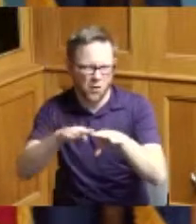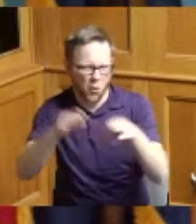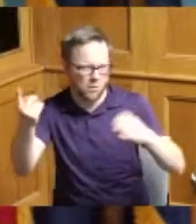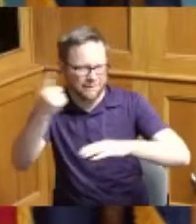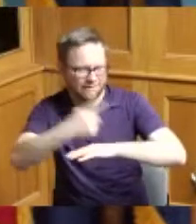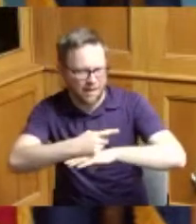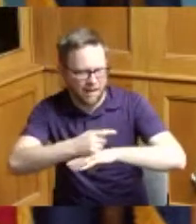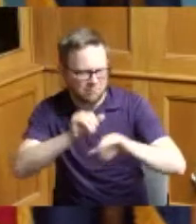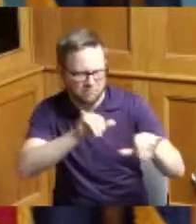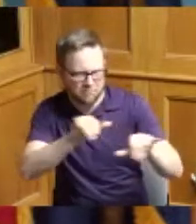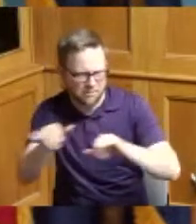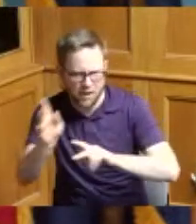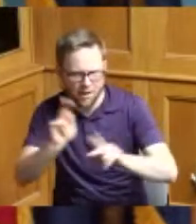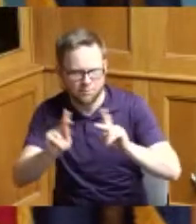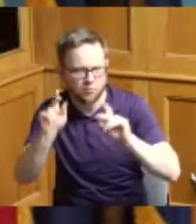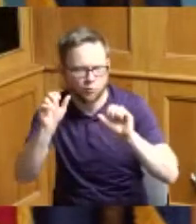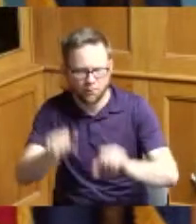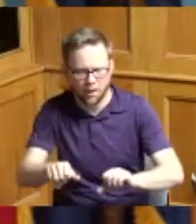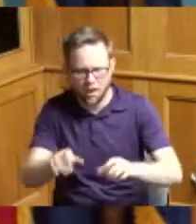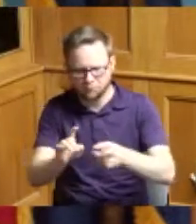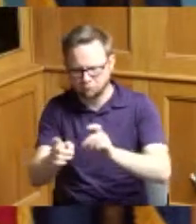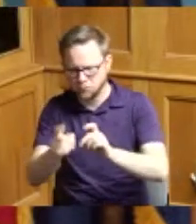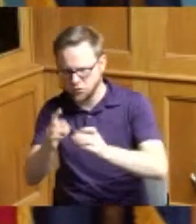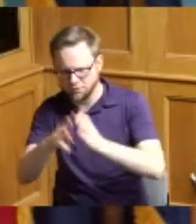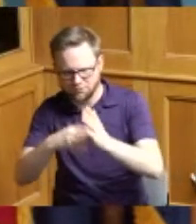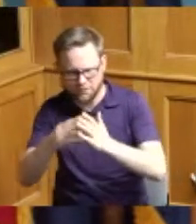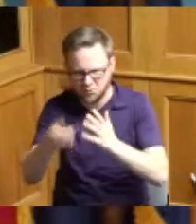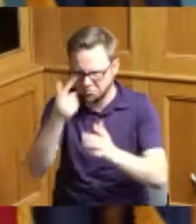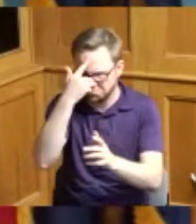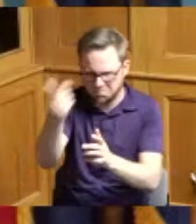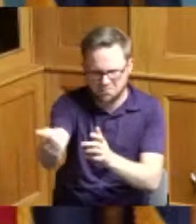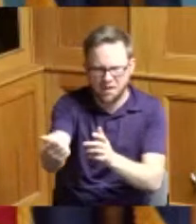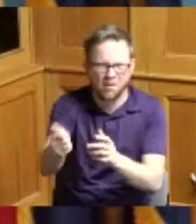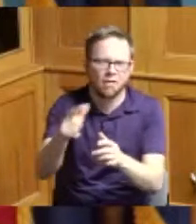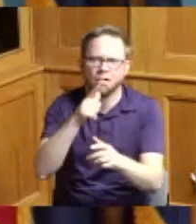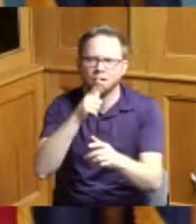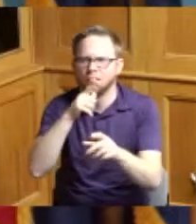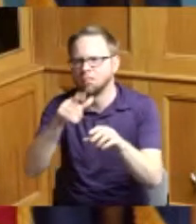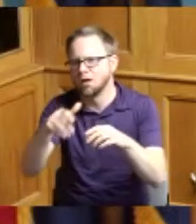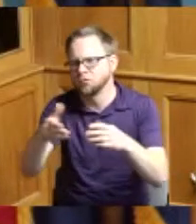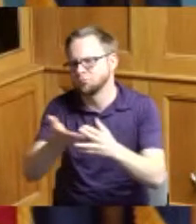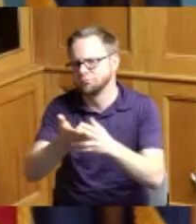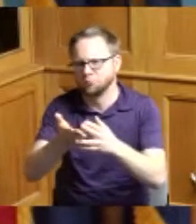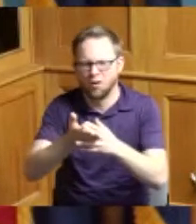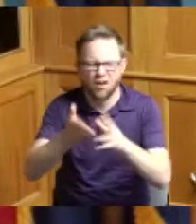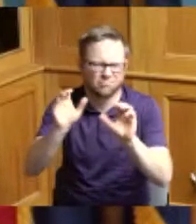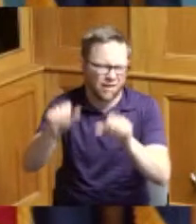can make their adjustments if you will on their lunch breaks or what have you but that Monday